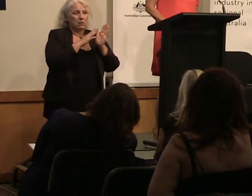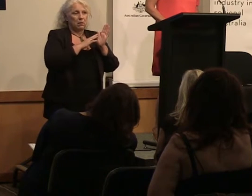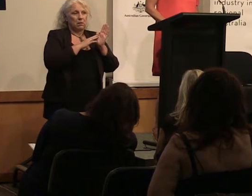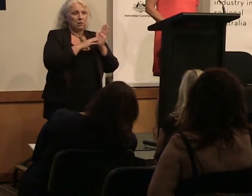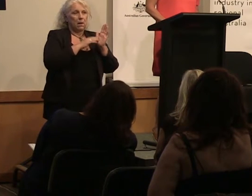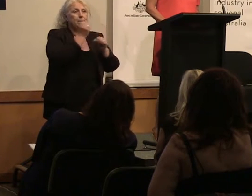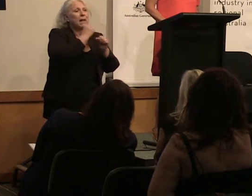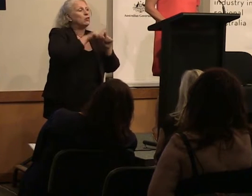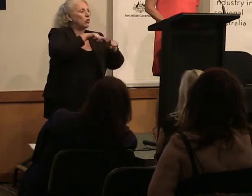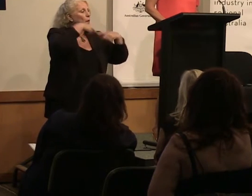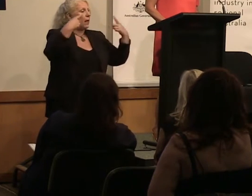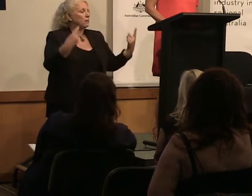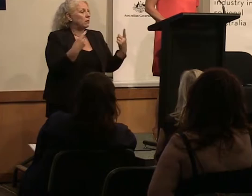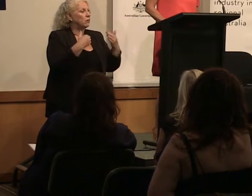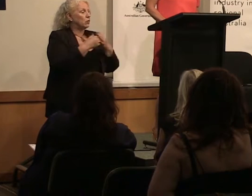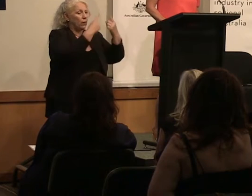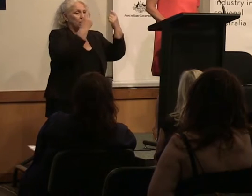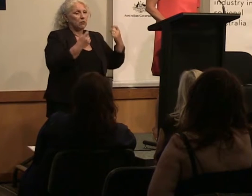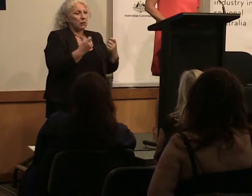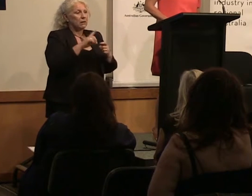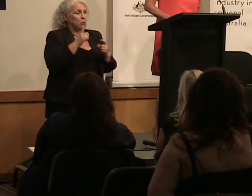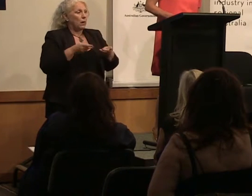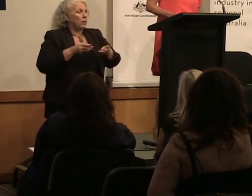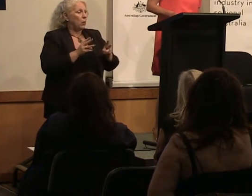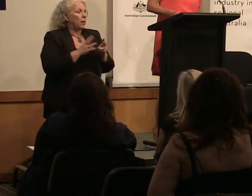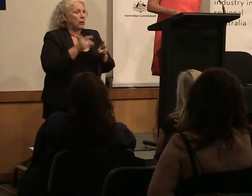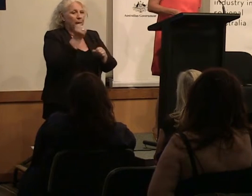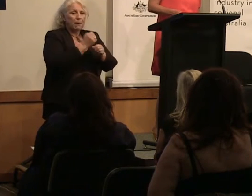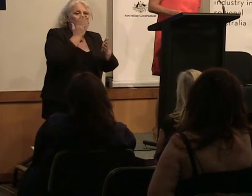diversity on our screen is one of the ways that we can ensure a cohesive